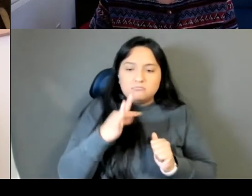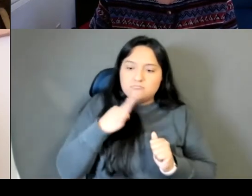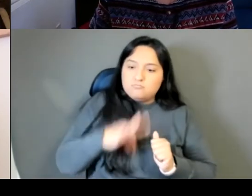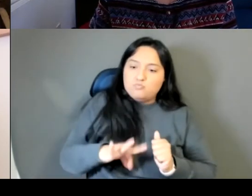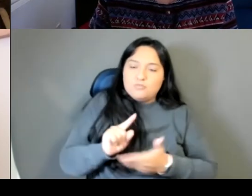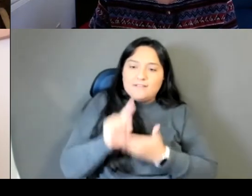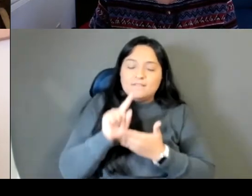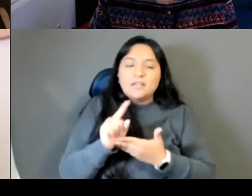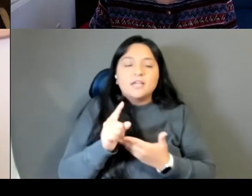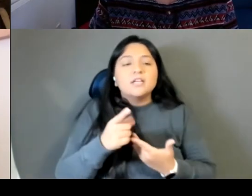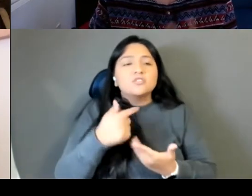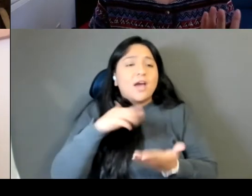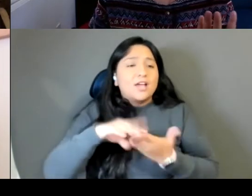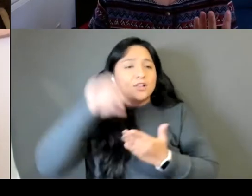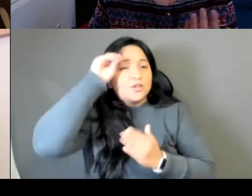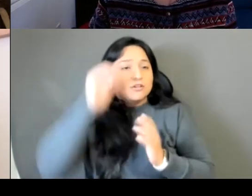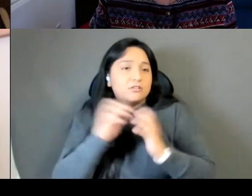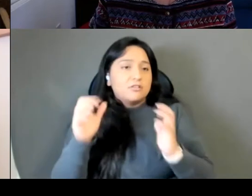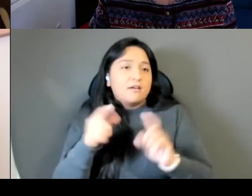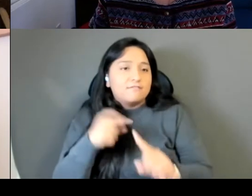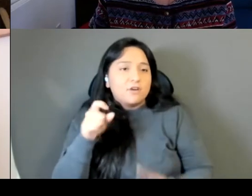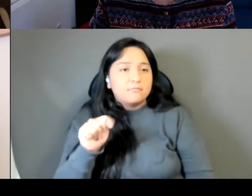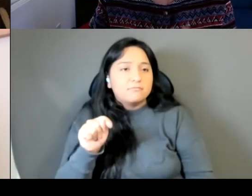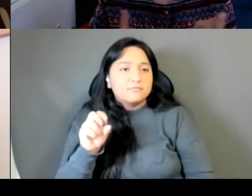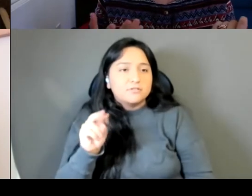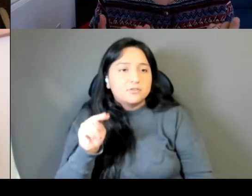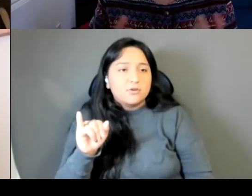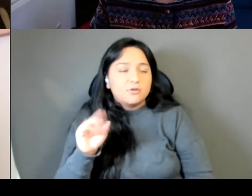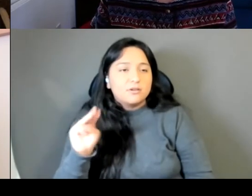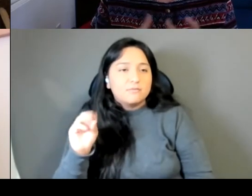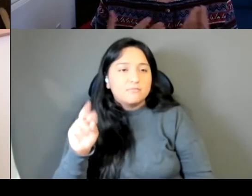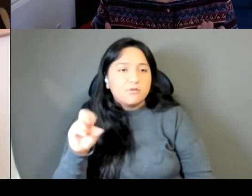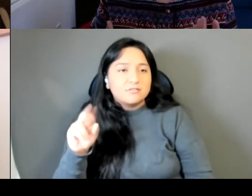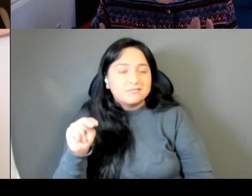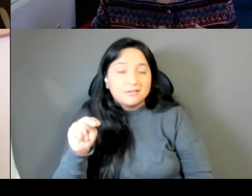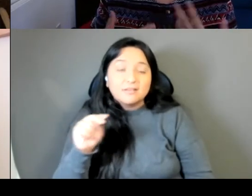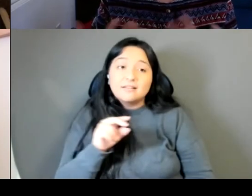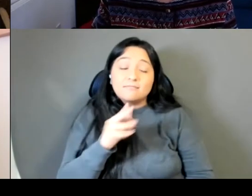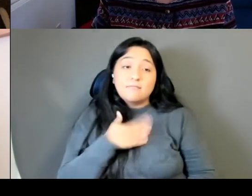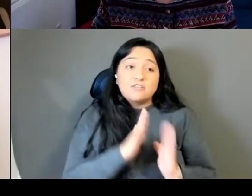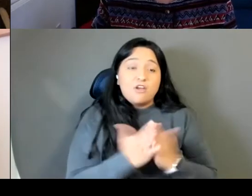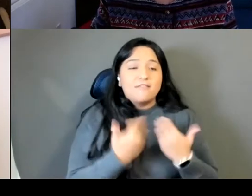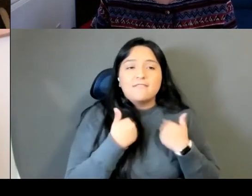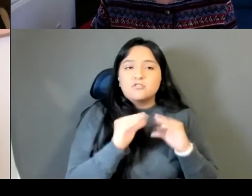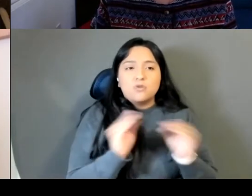When I didn't put any white characters in my novel, you know, I presumed to center type people.